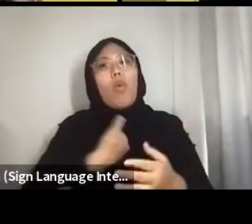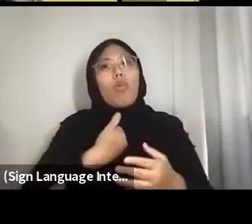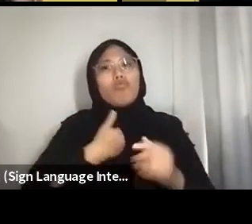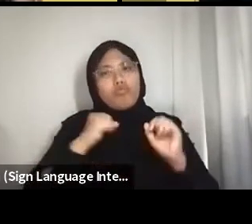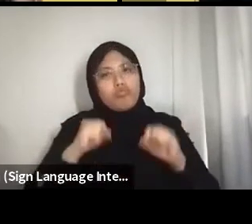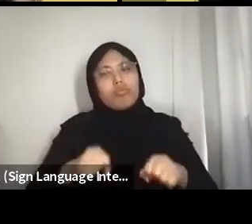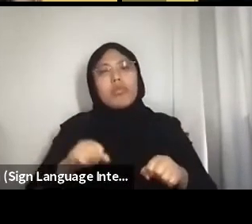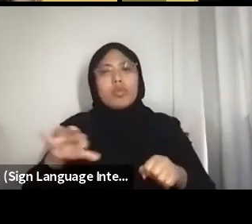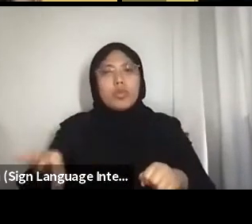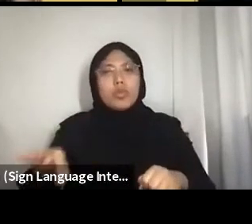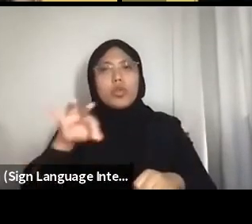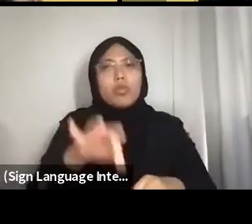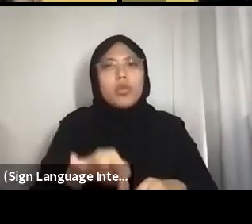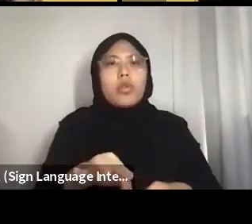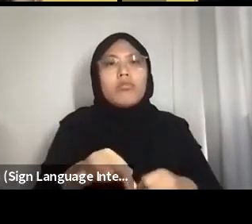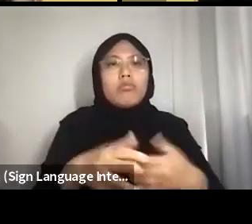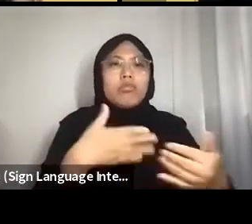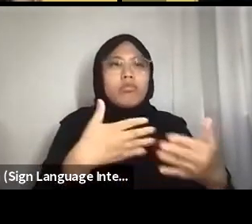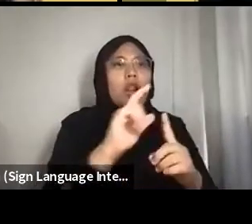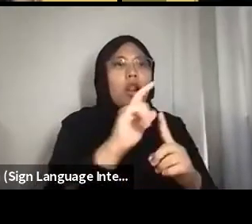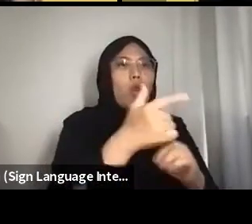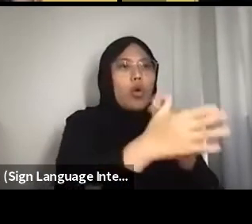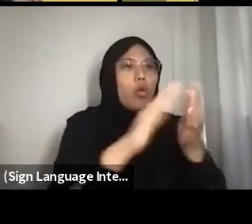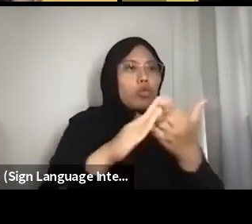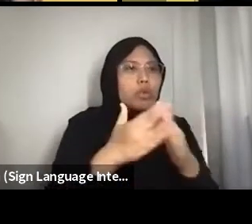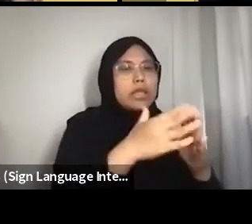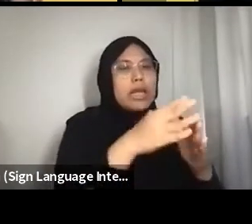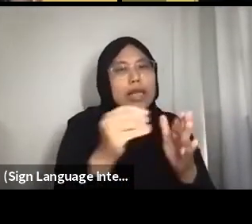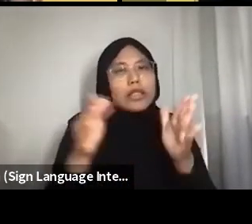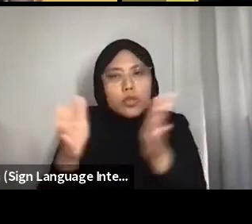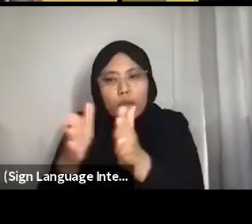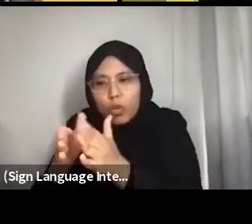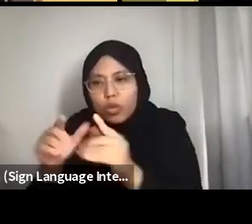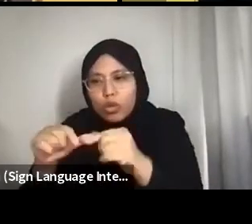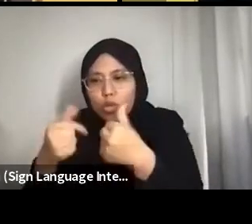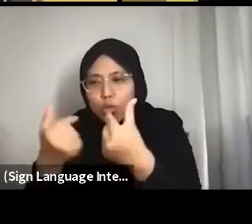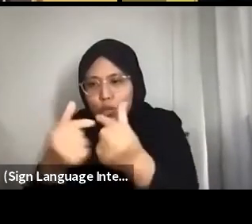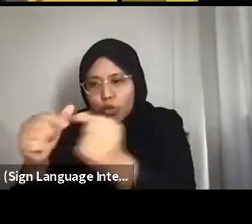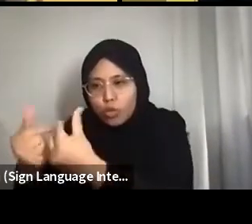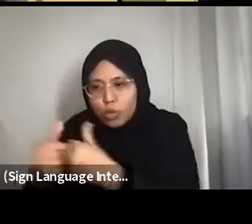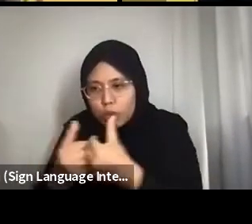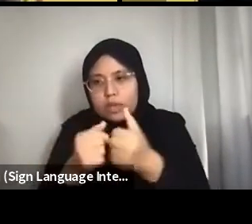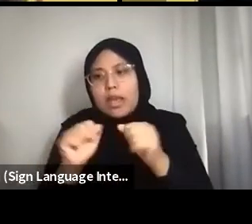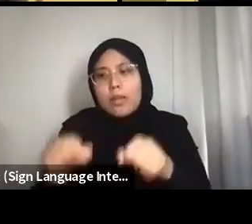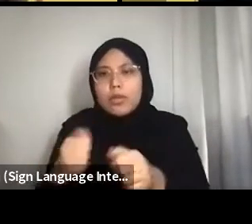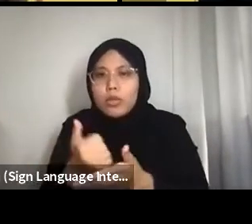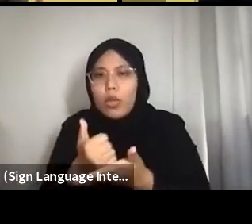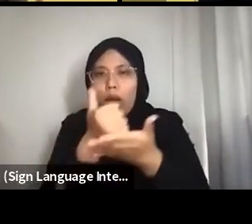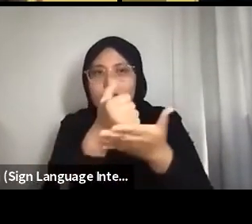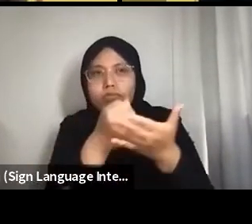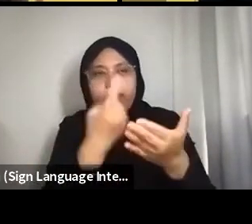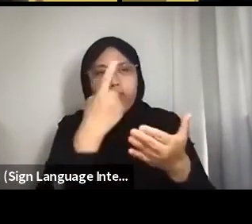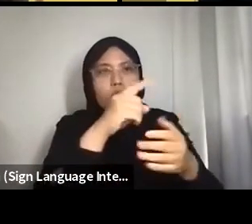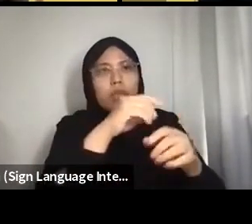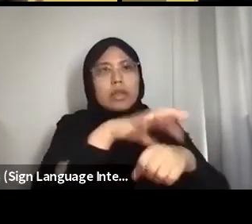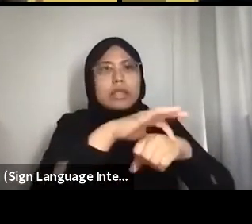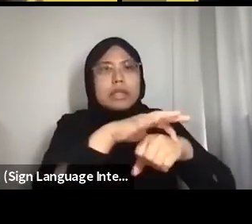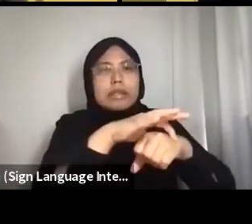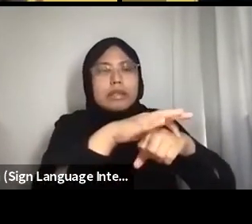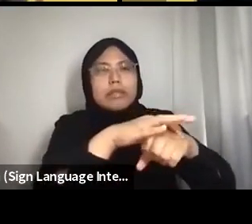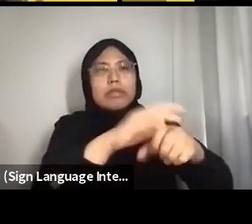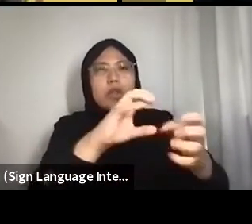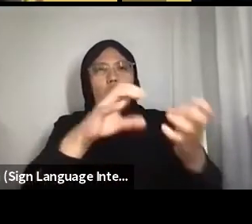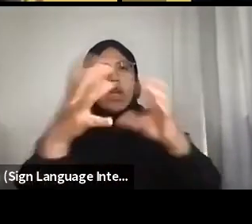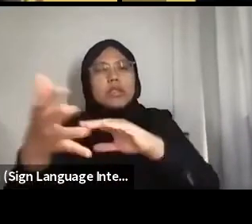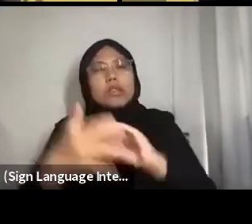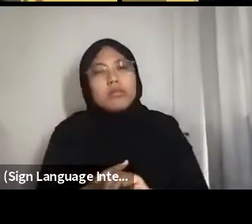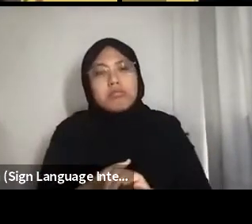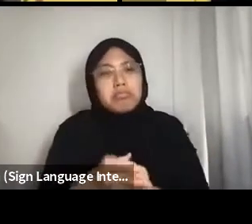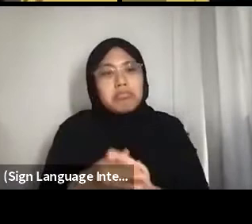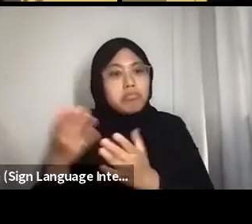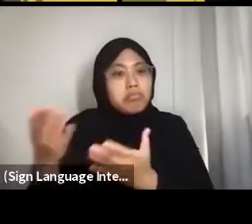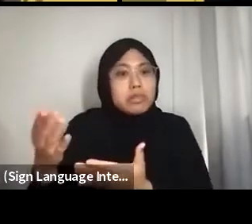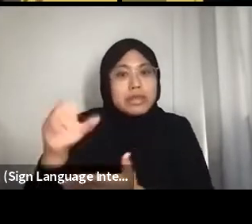whether in local communities and smaller groups, to help with the climate crisis. Serina, would you like to contribute something?